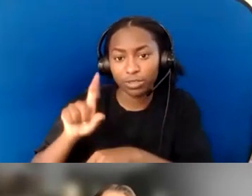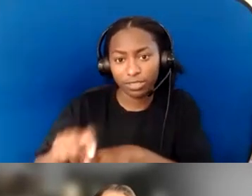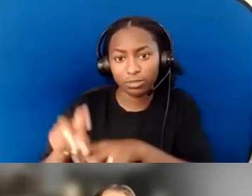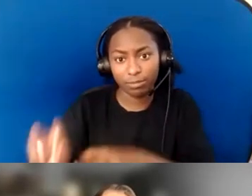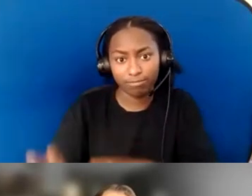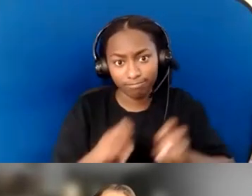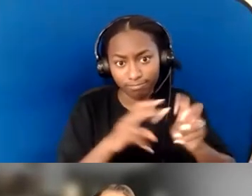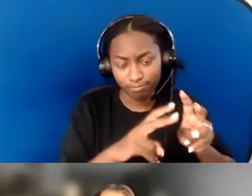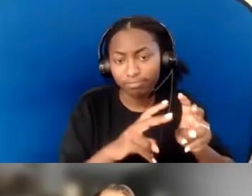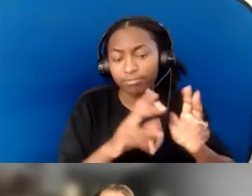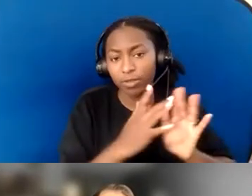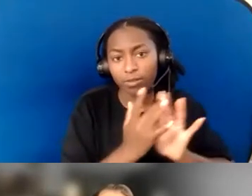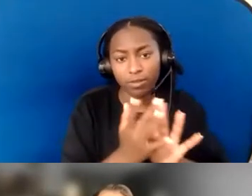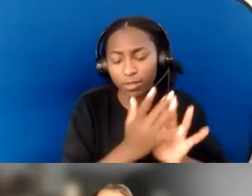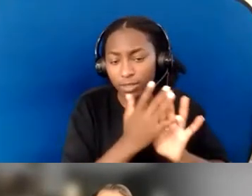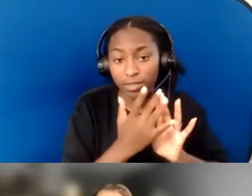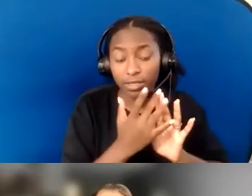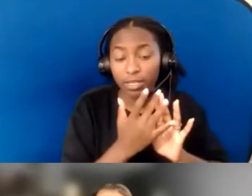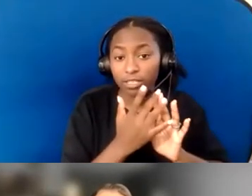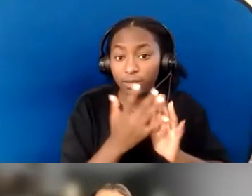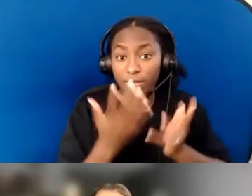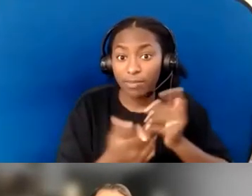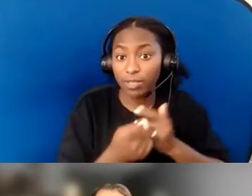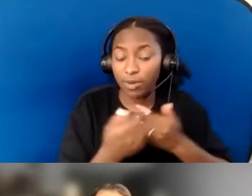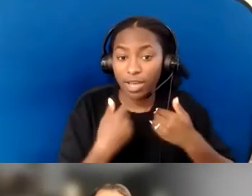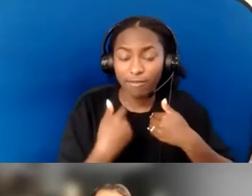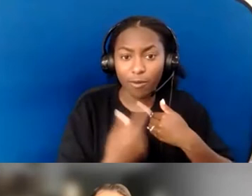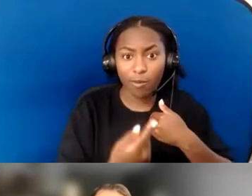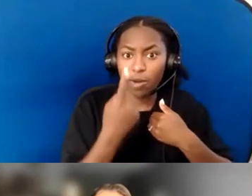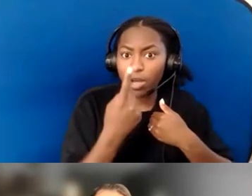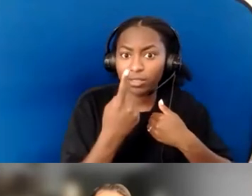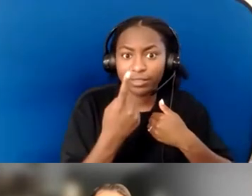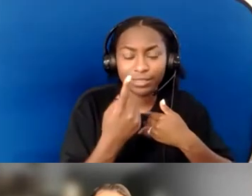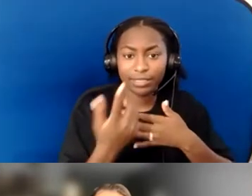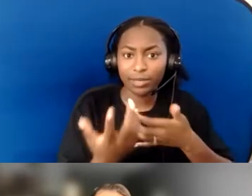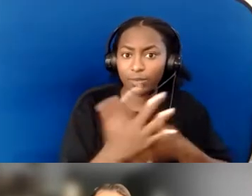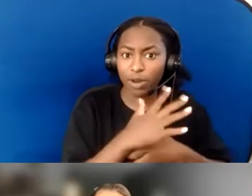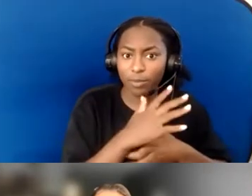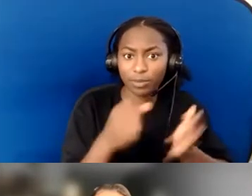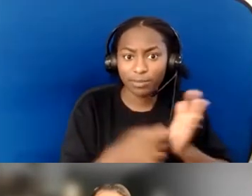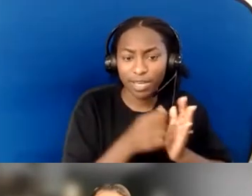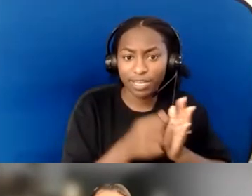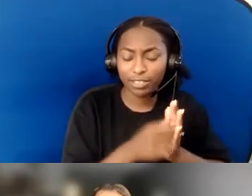that lists all of those wonderful things that you're doing. But don't make people have to dig for it; and again, don't make them have to ask for the obvious.